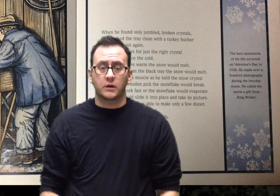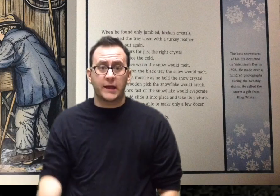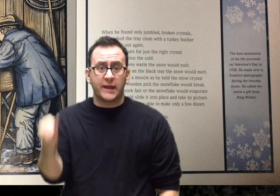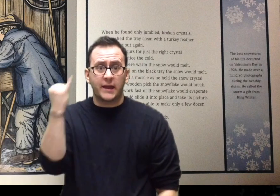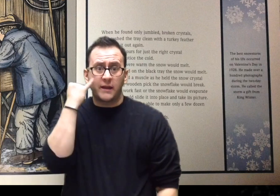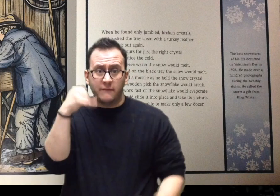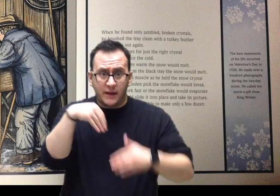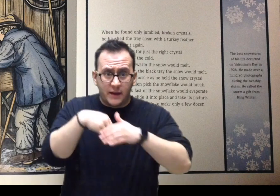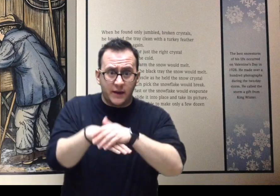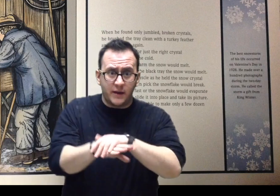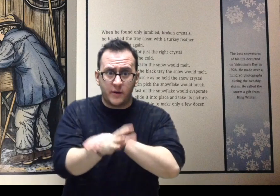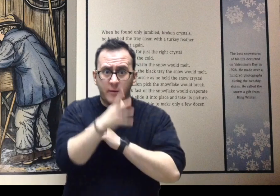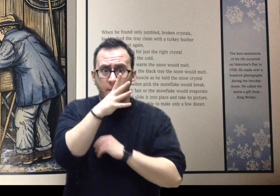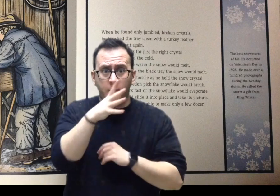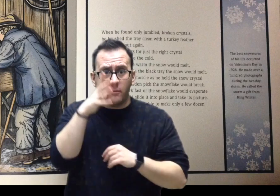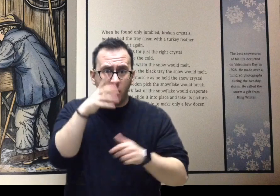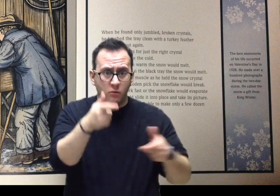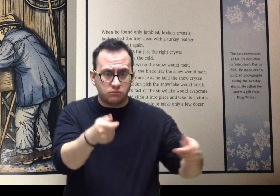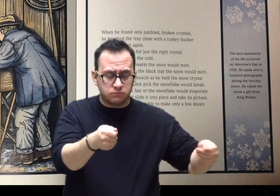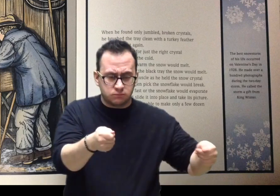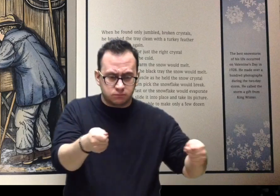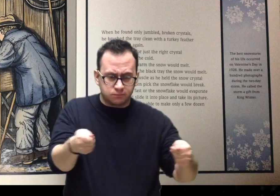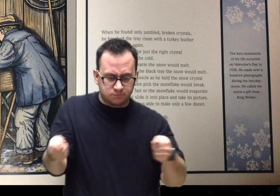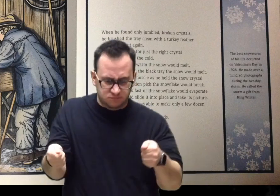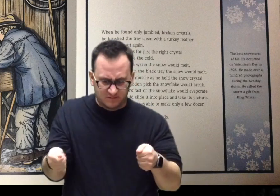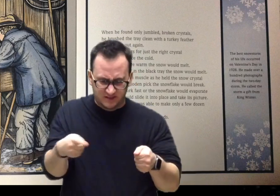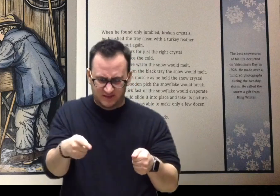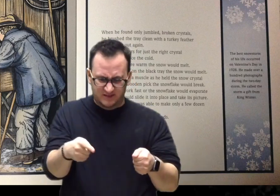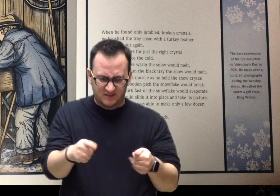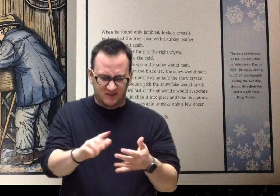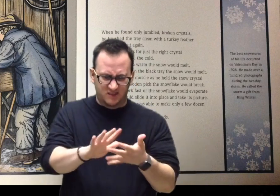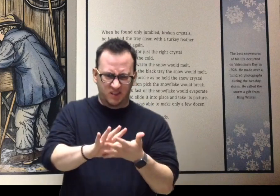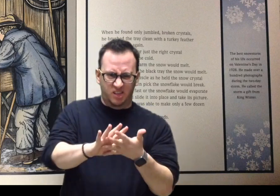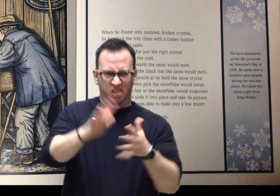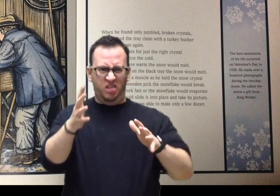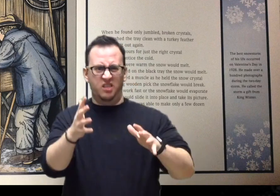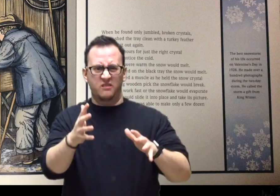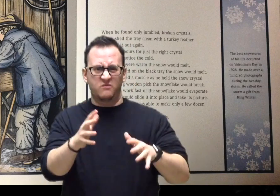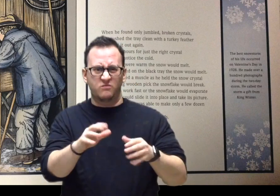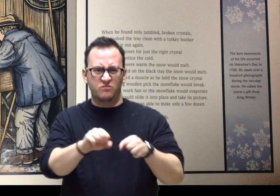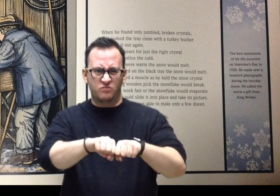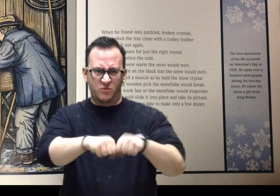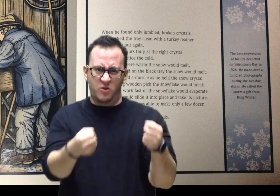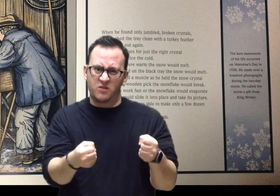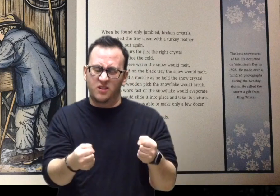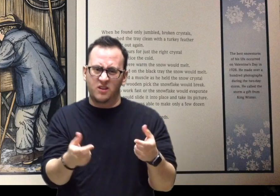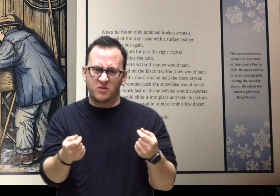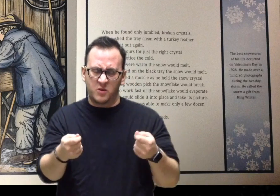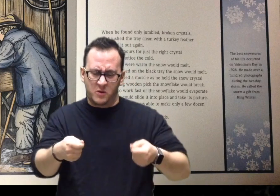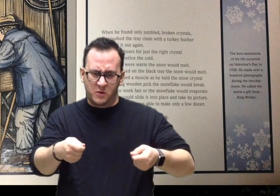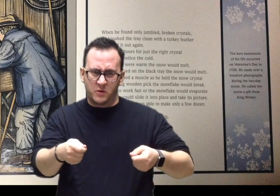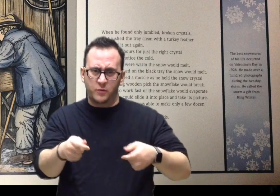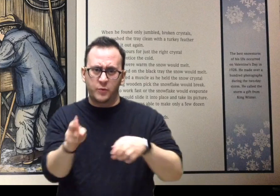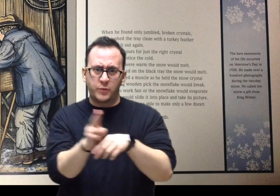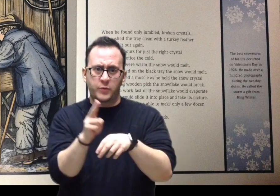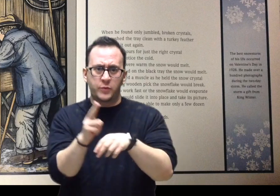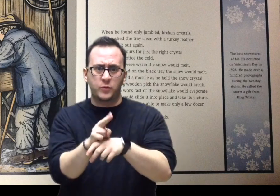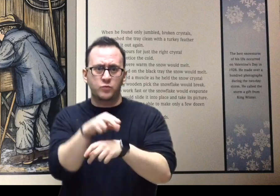Central Story: When he found only jumbled, broken crystals, he brushed the tray clean with a turkey feather and held it out again.